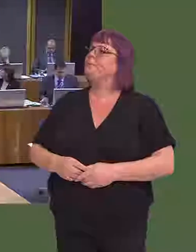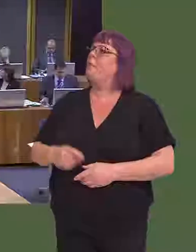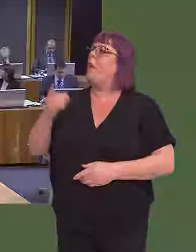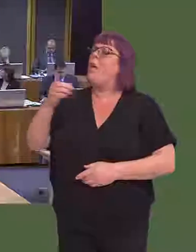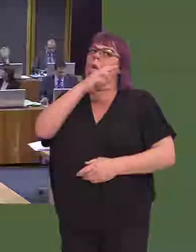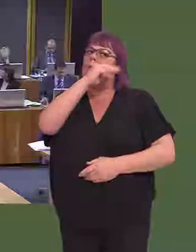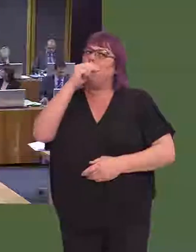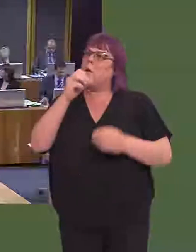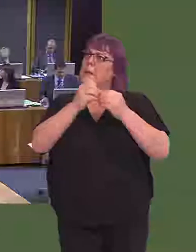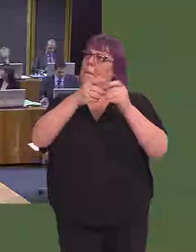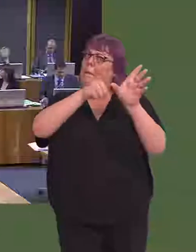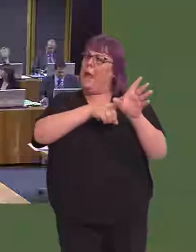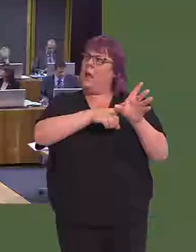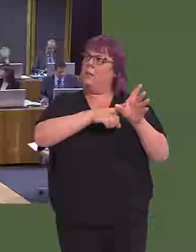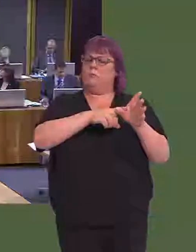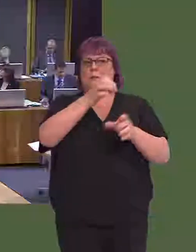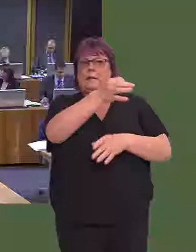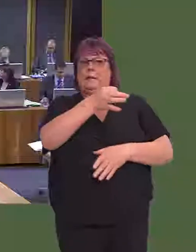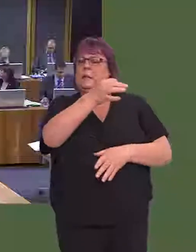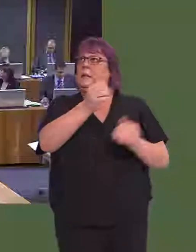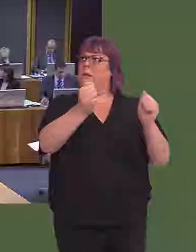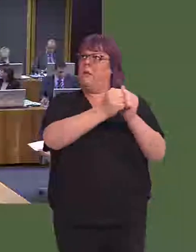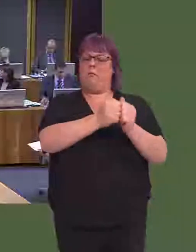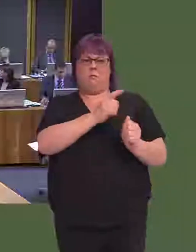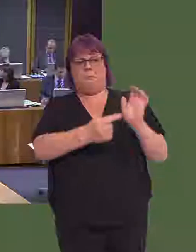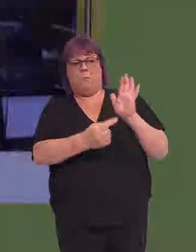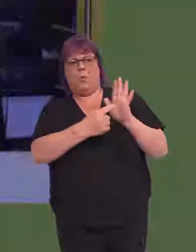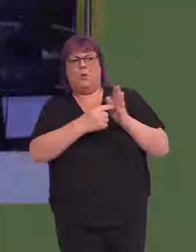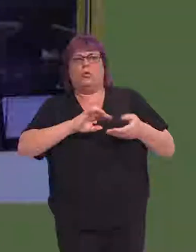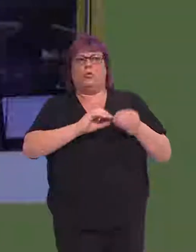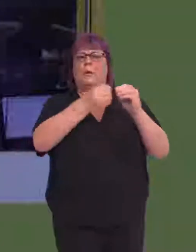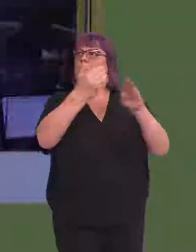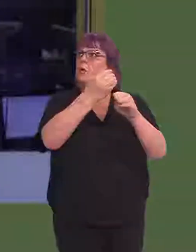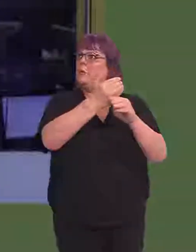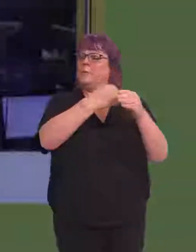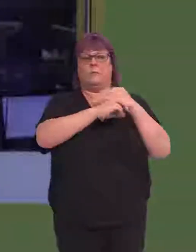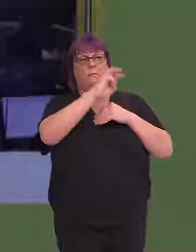Now, obviously, the Swansea bay city deal is vital in seeking to develop jobs in south-west